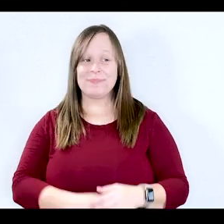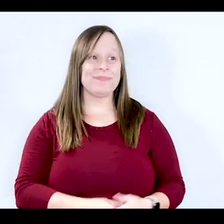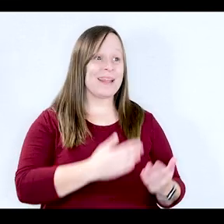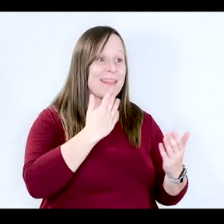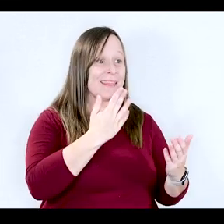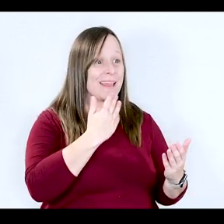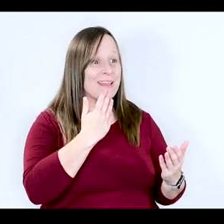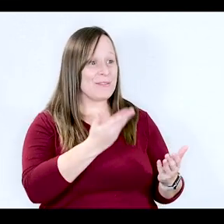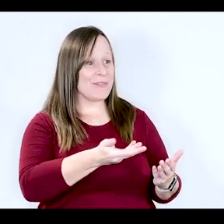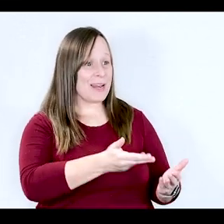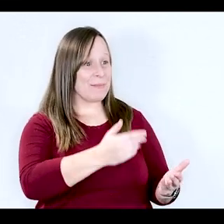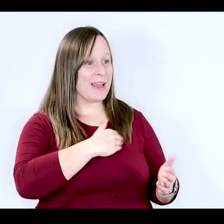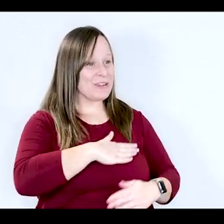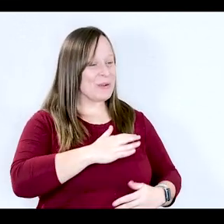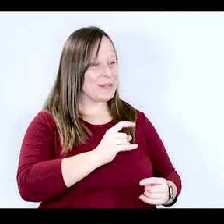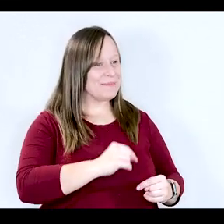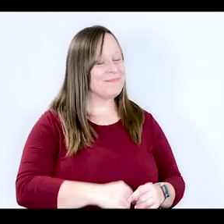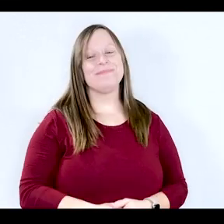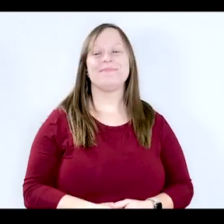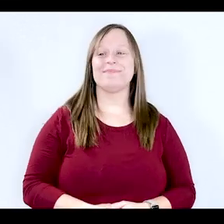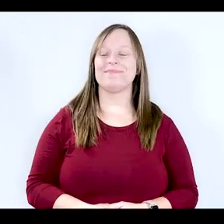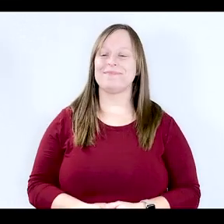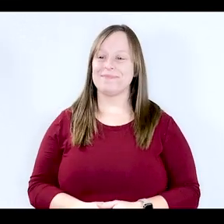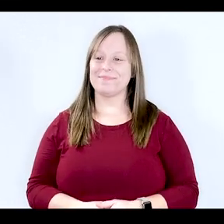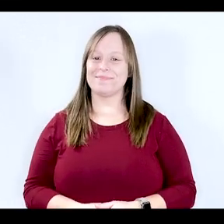Thanks so much for having me. I really enjoyed it. K: We'll talk to you again soon.